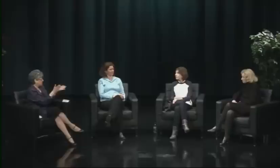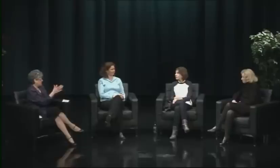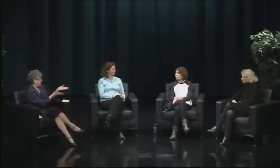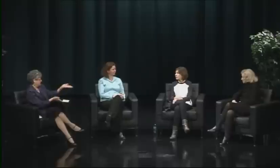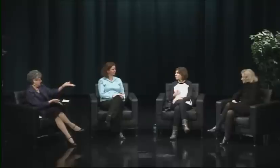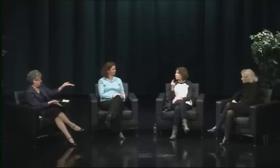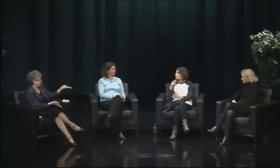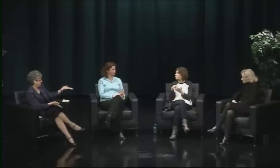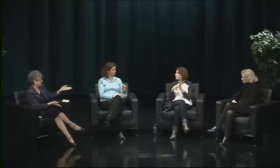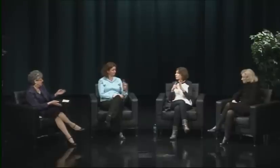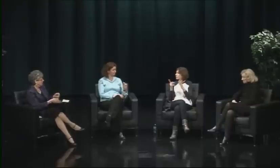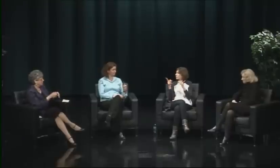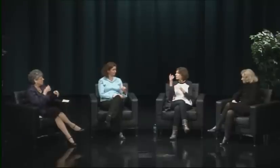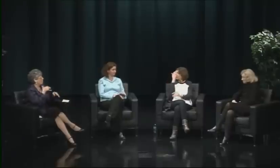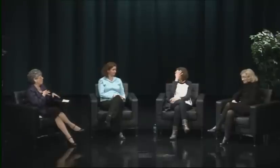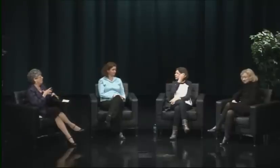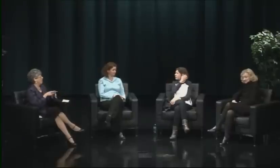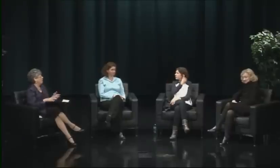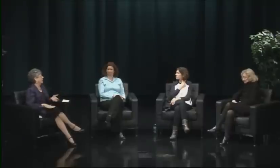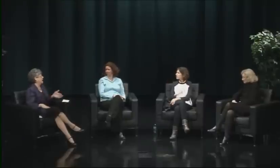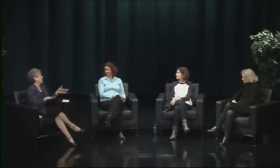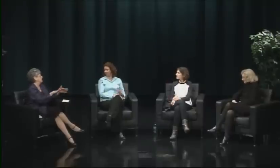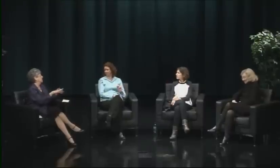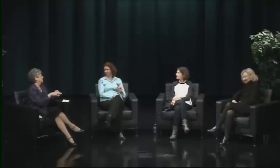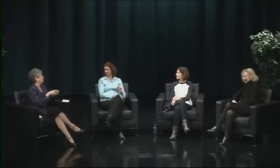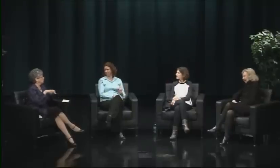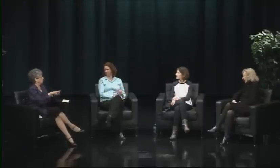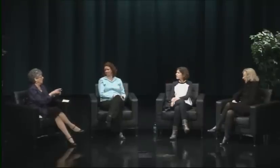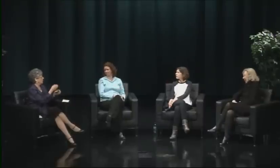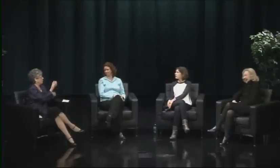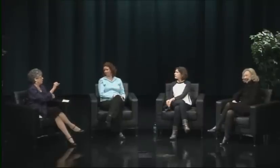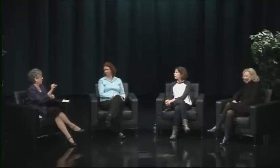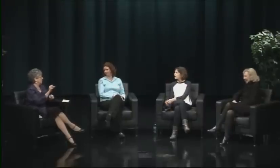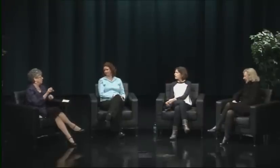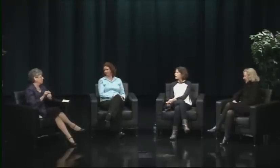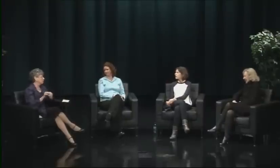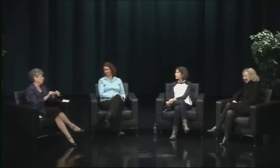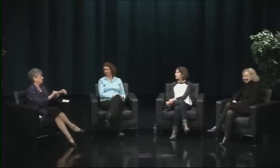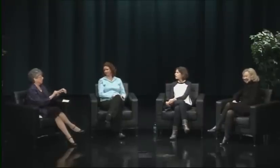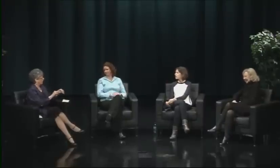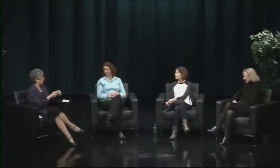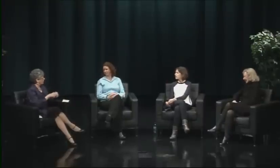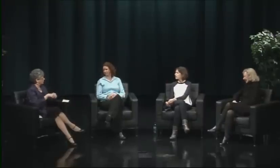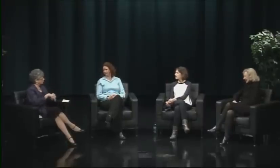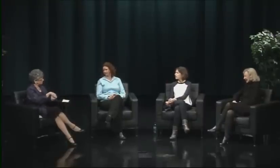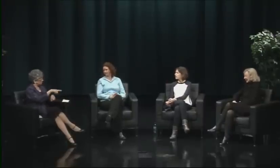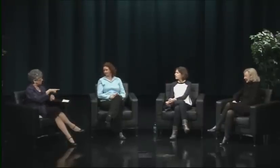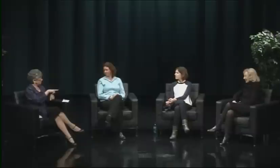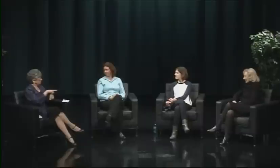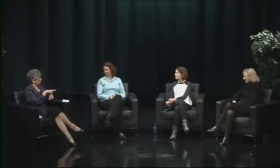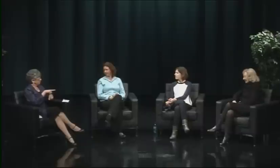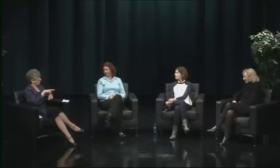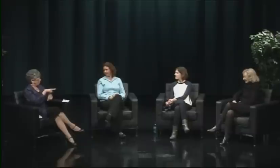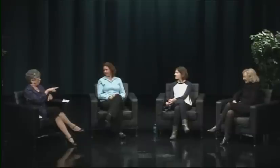to raise the cause of women on campus? Did it help raise a different level of awareness or a different level of thinking?